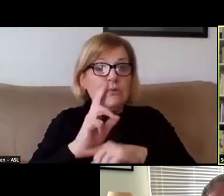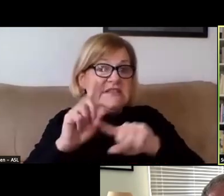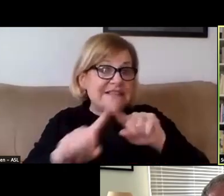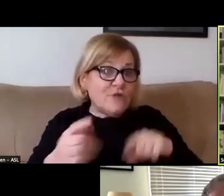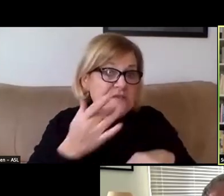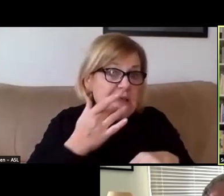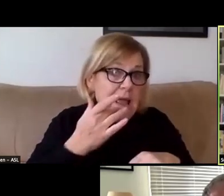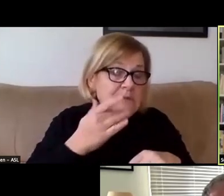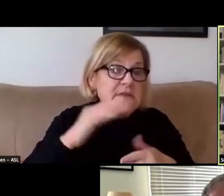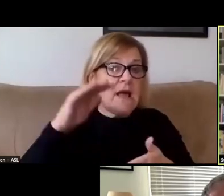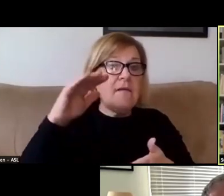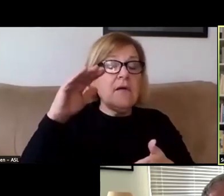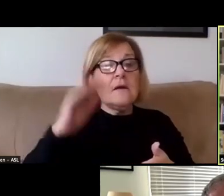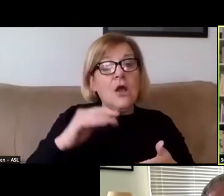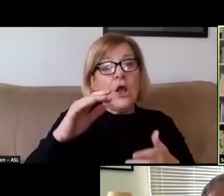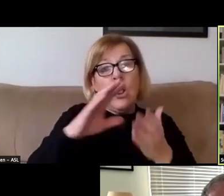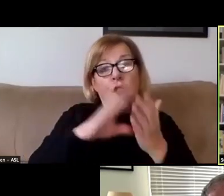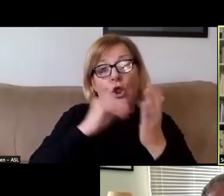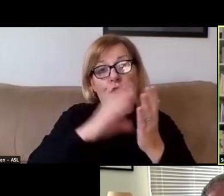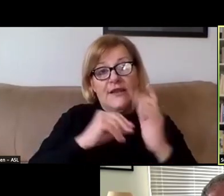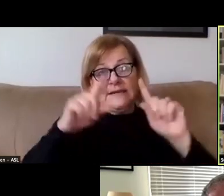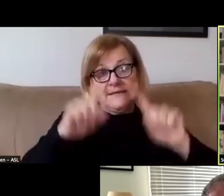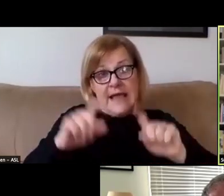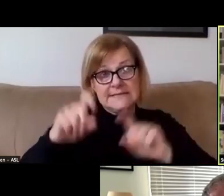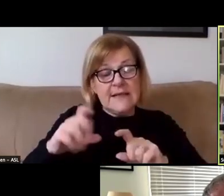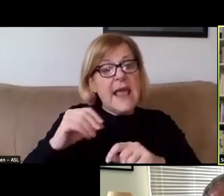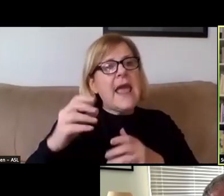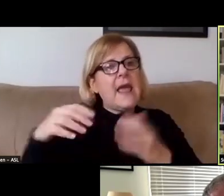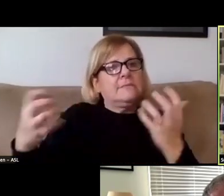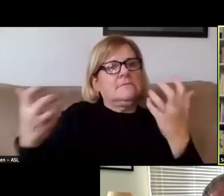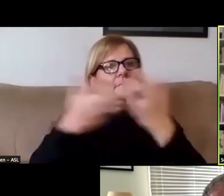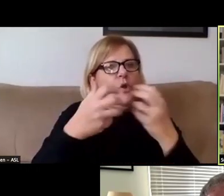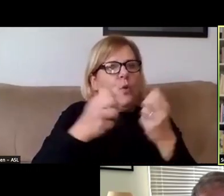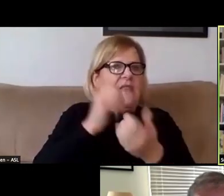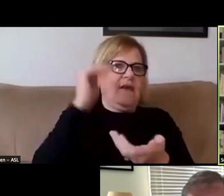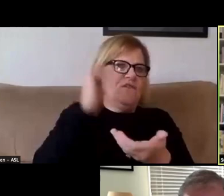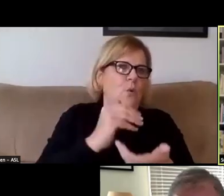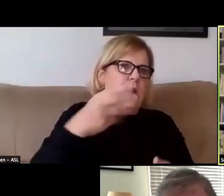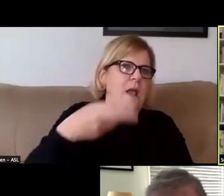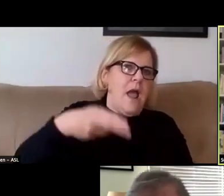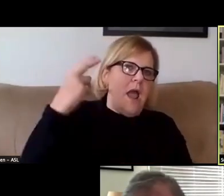of low-stakes learning assessments and coupling those with fewer high-stakes assessments.